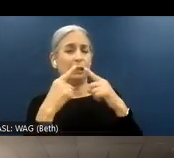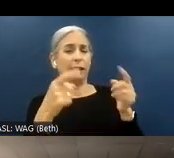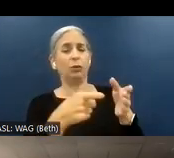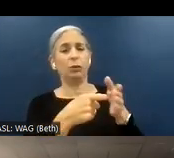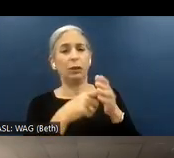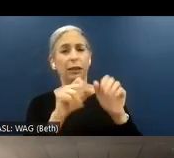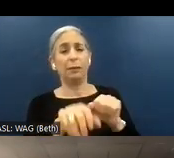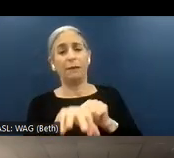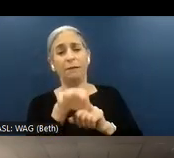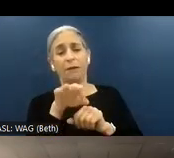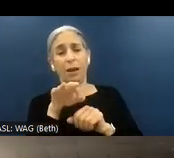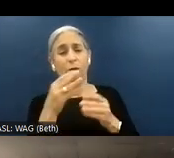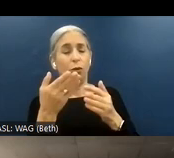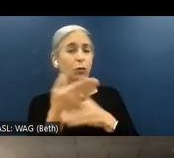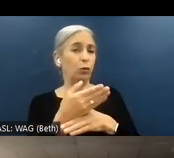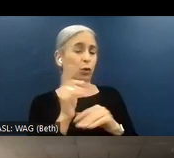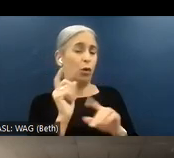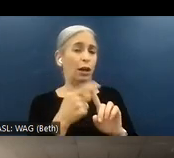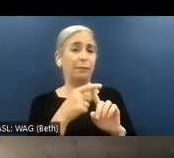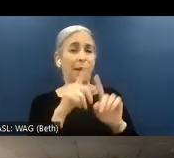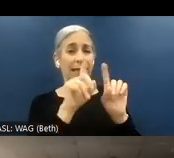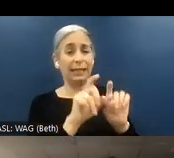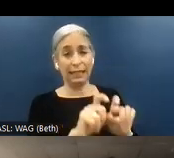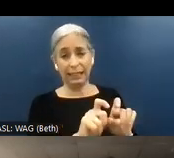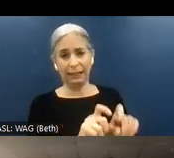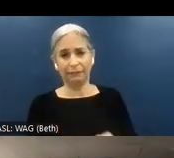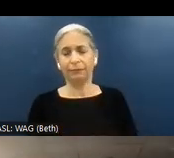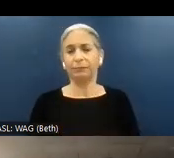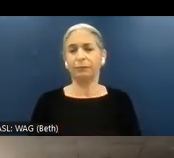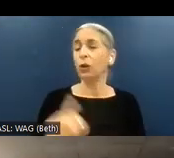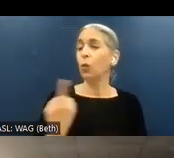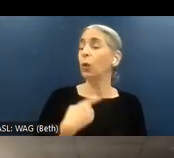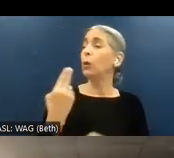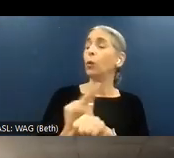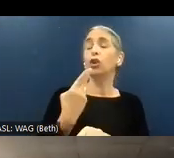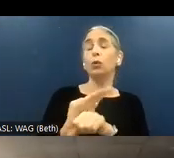detected by automated testing? We were using the most popular tools that